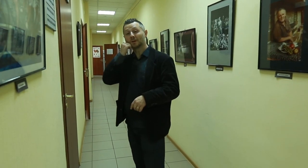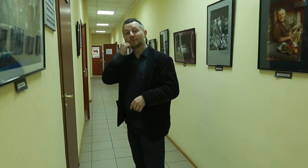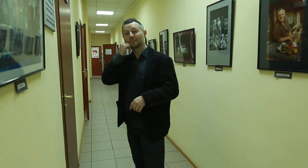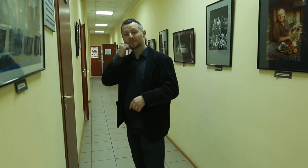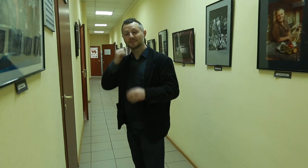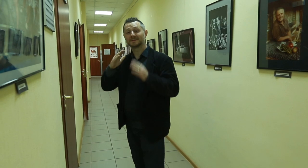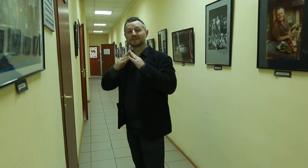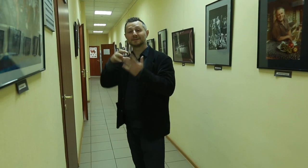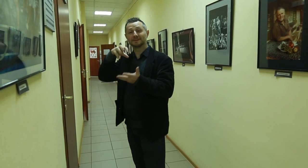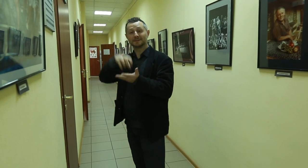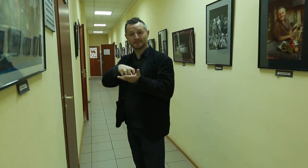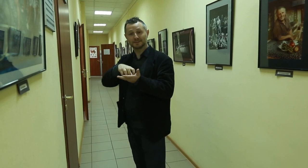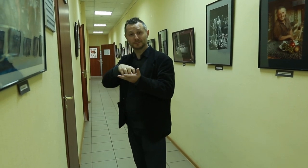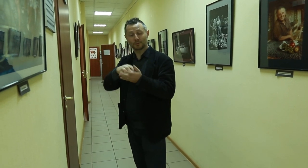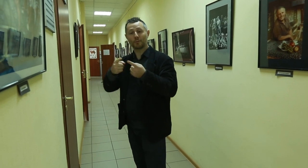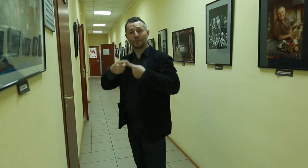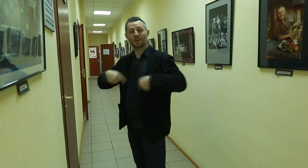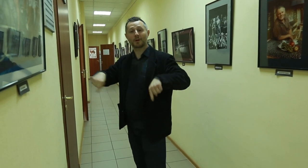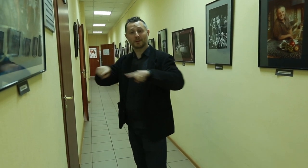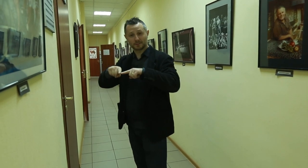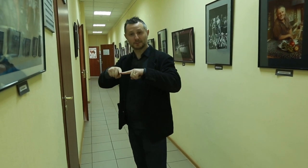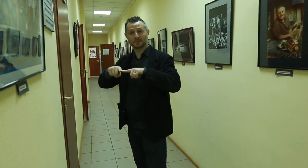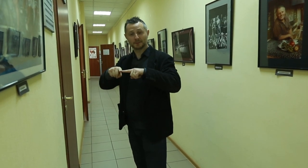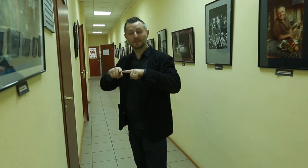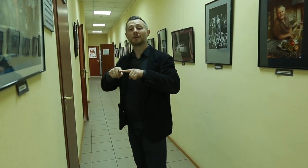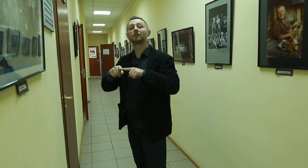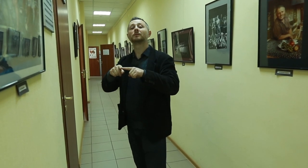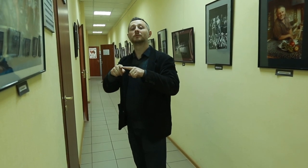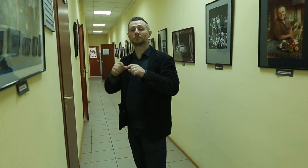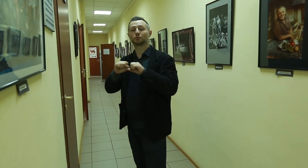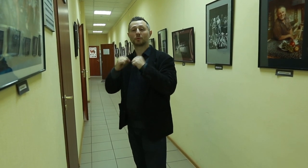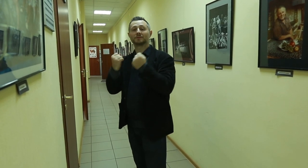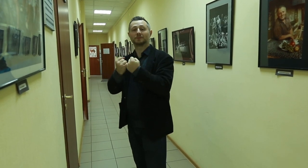You’ve just seen the MosVOG building? This is